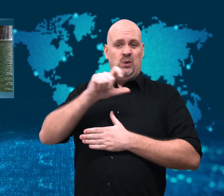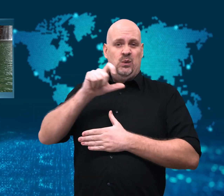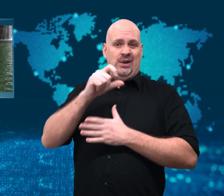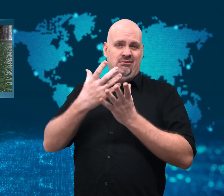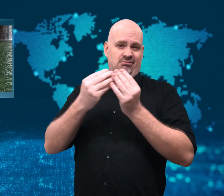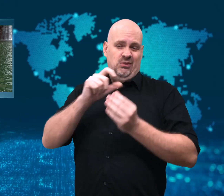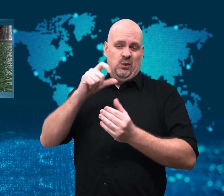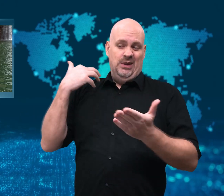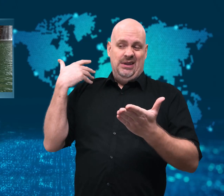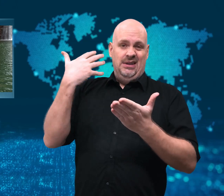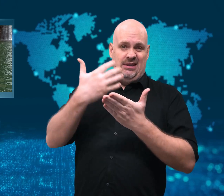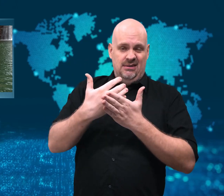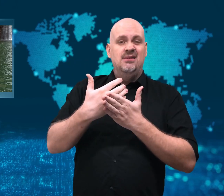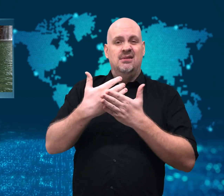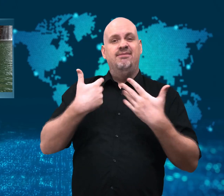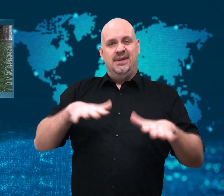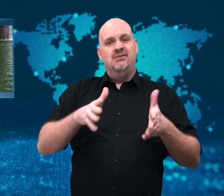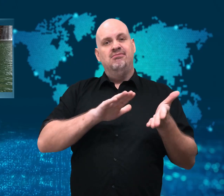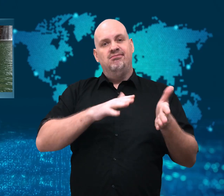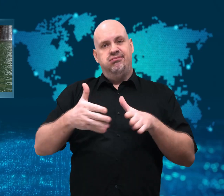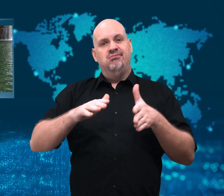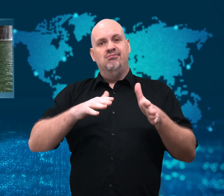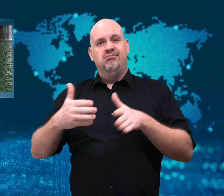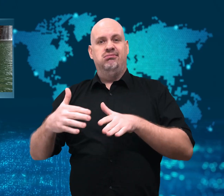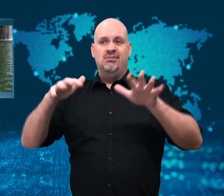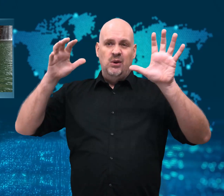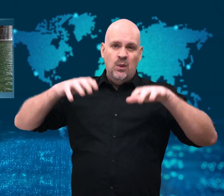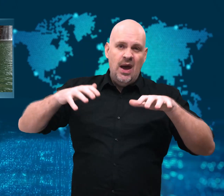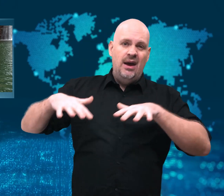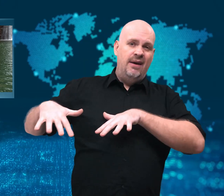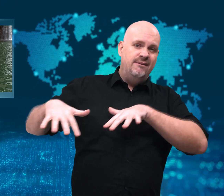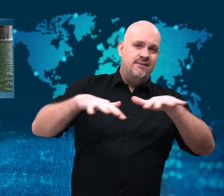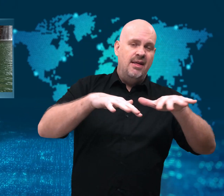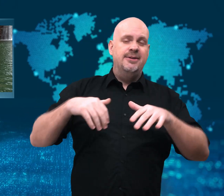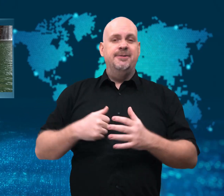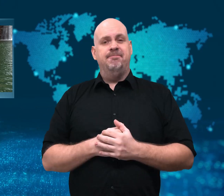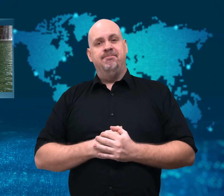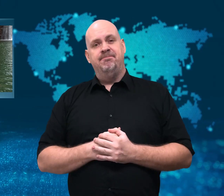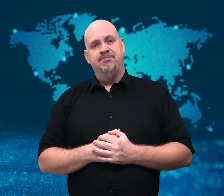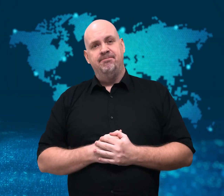least 20 other people dead in the last few weeks.